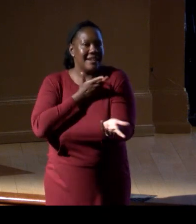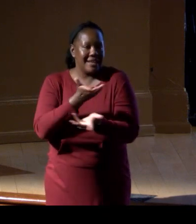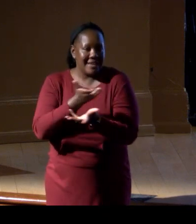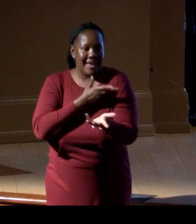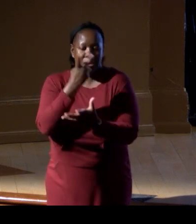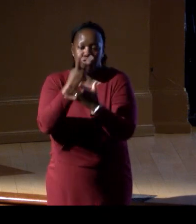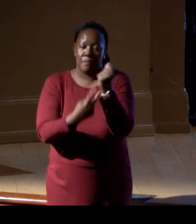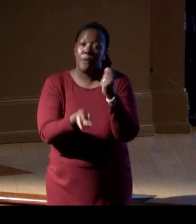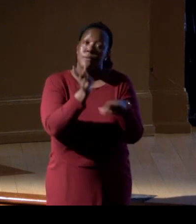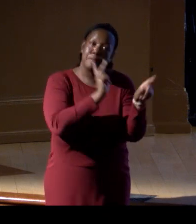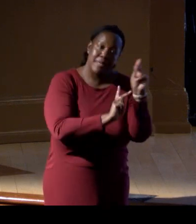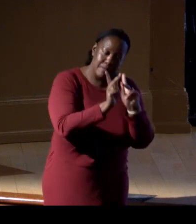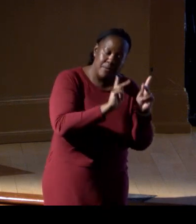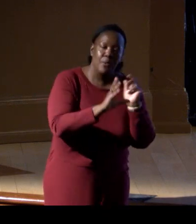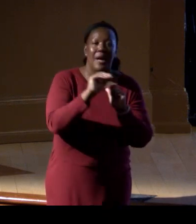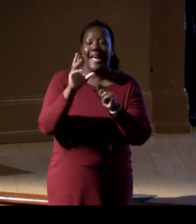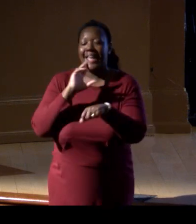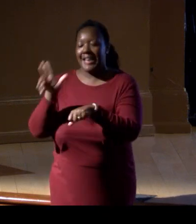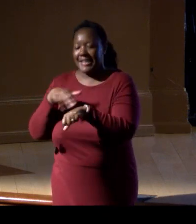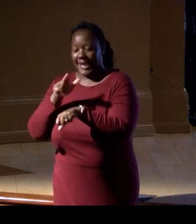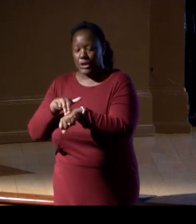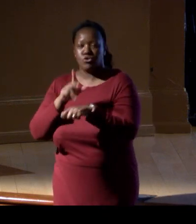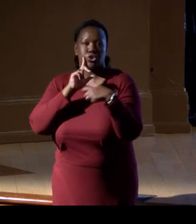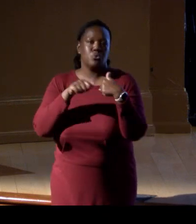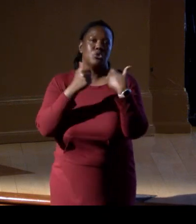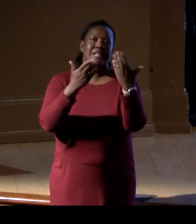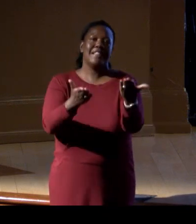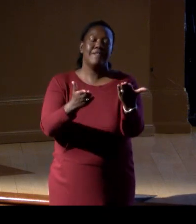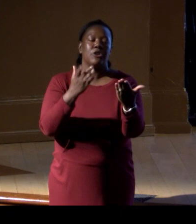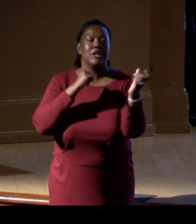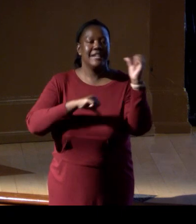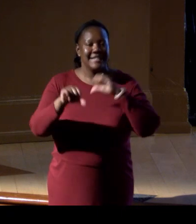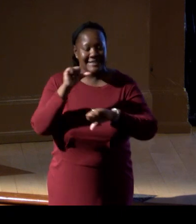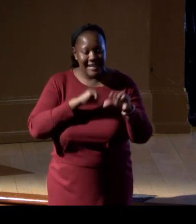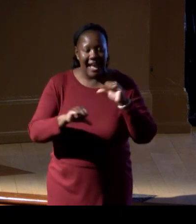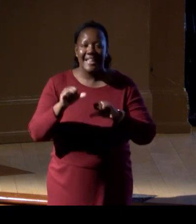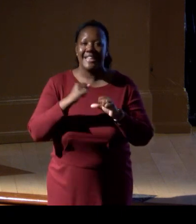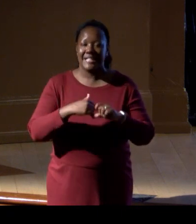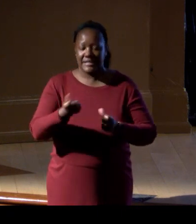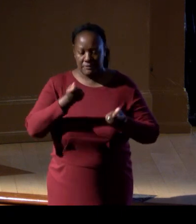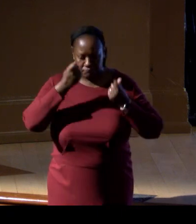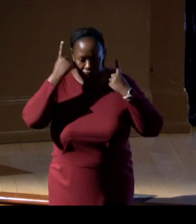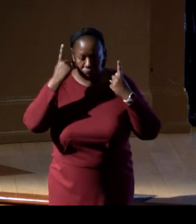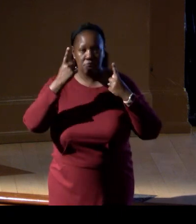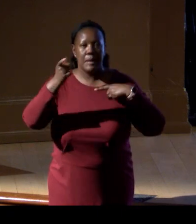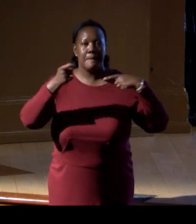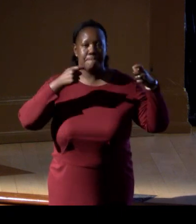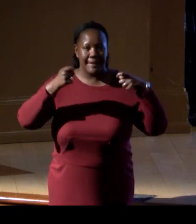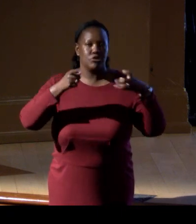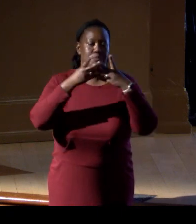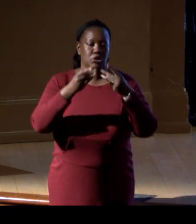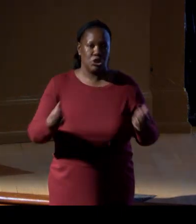and nature to deliver science-informed management solutions. Thank you, Enric?